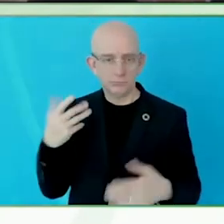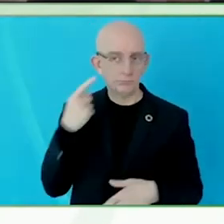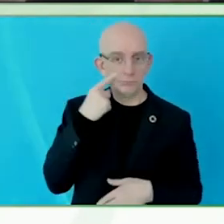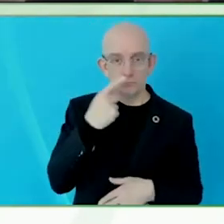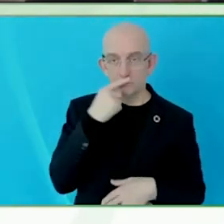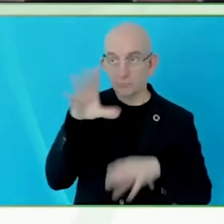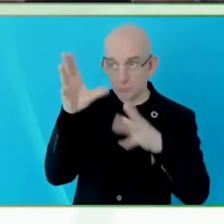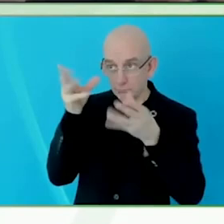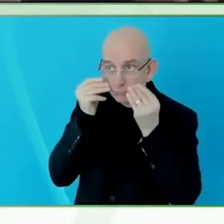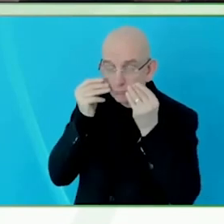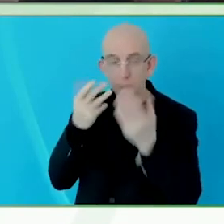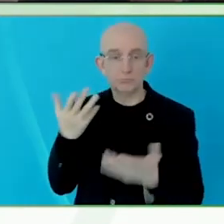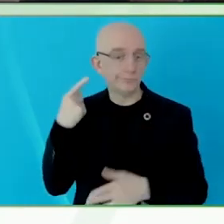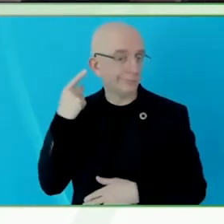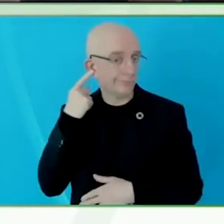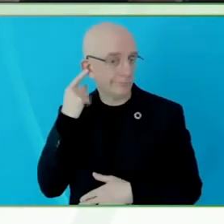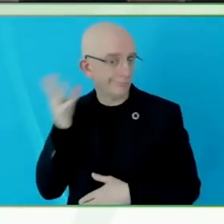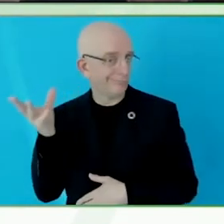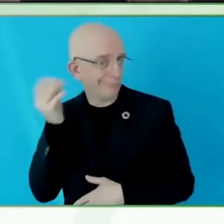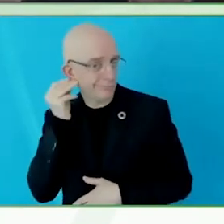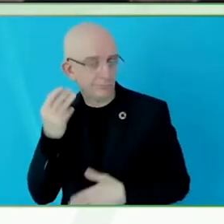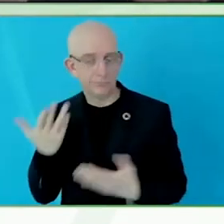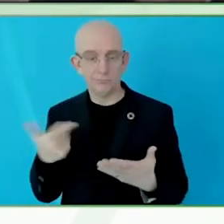We are all multisensorial.